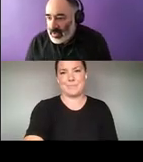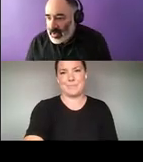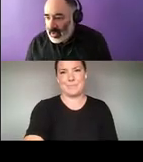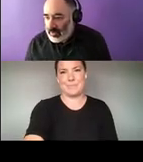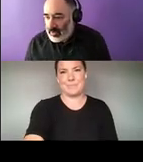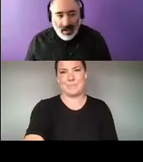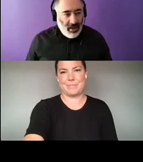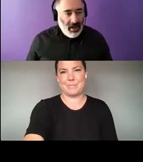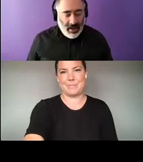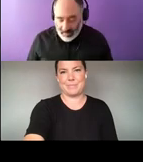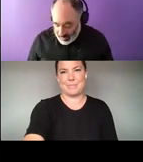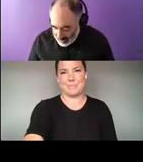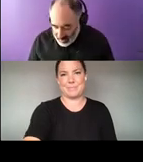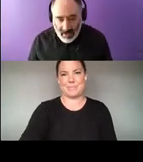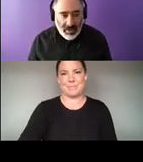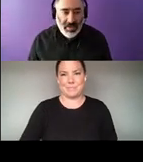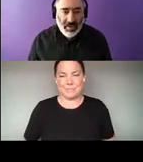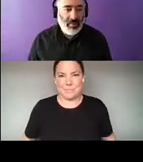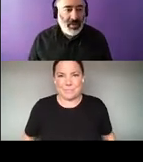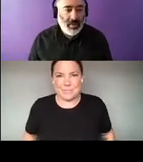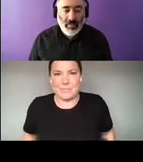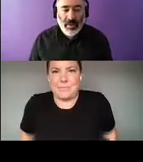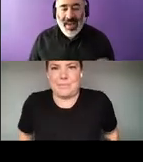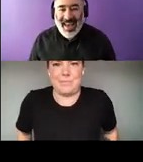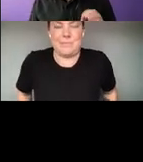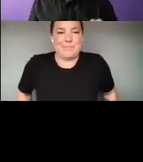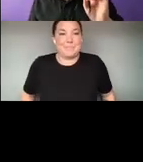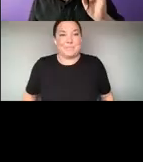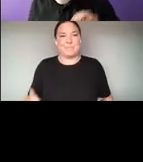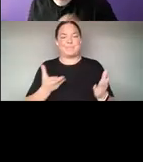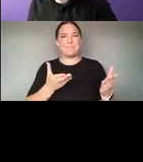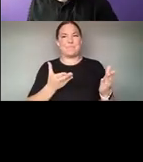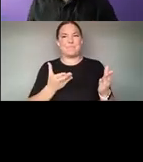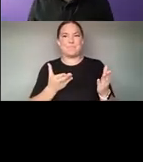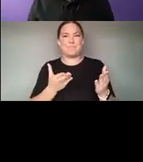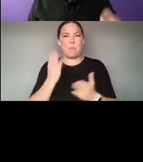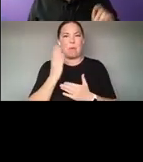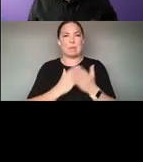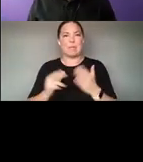THAT? GREAT. OKAY. EXCELLENT. SO THESE ARE JUST SOME, SOME SOME ACTUALLY NEA-SUPPORTED OPEN SOURCE